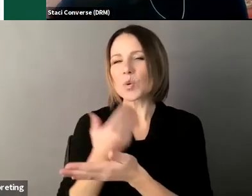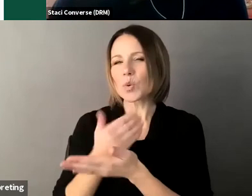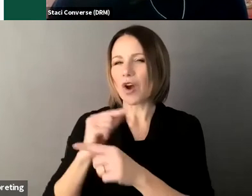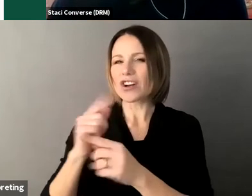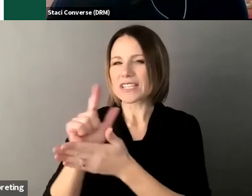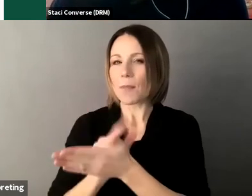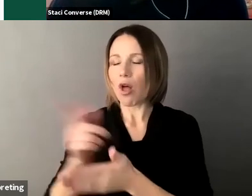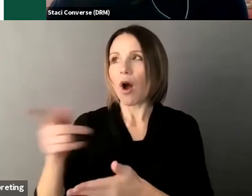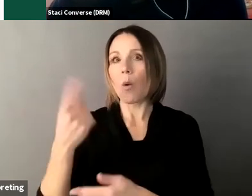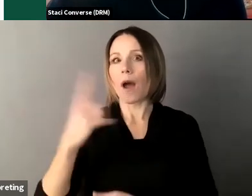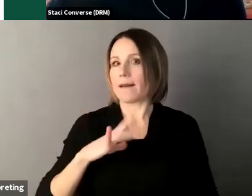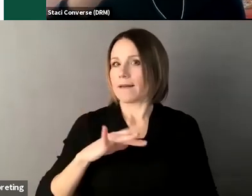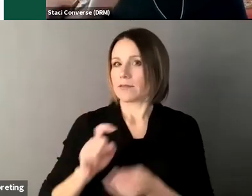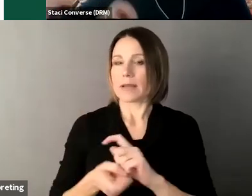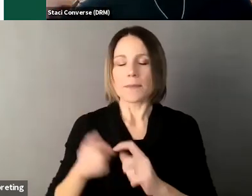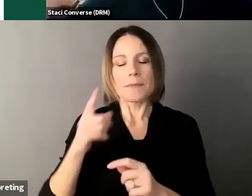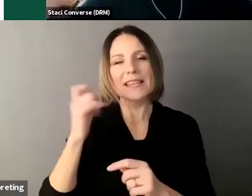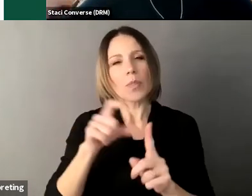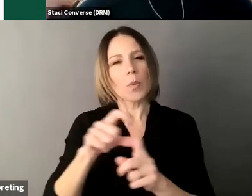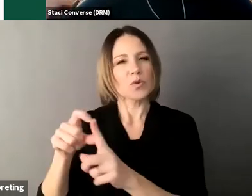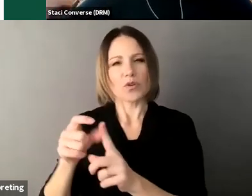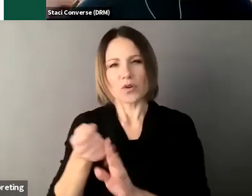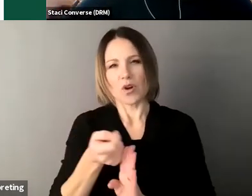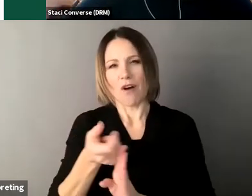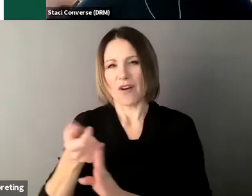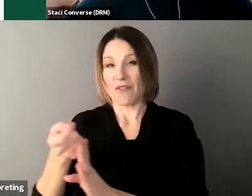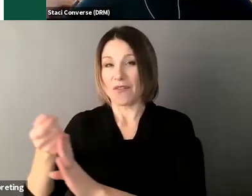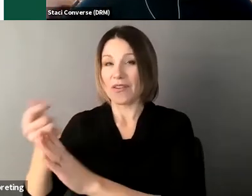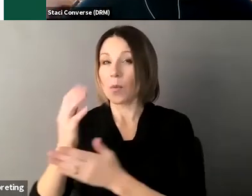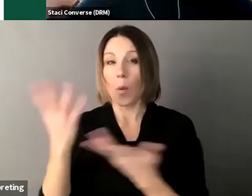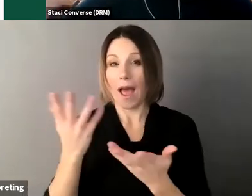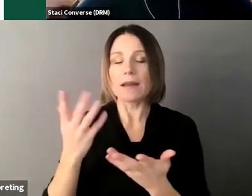it removed a lot of offensive language that was contained in there for example